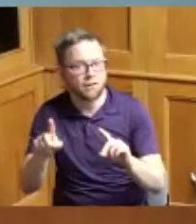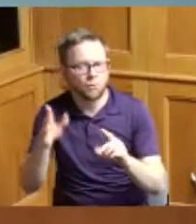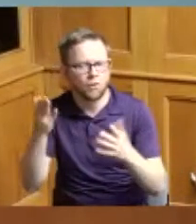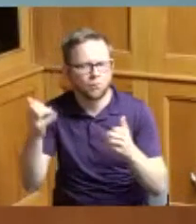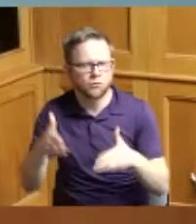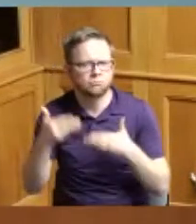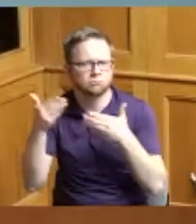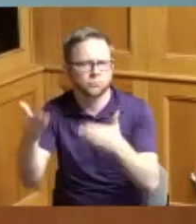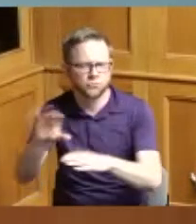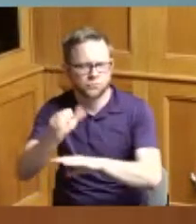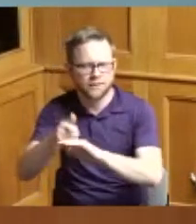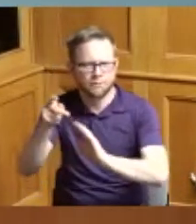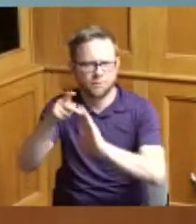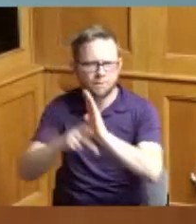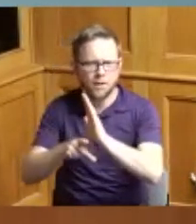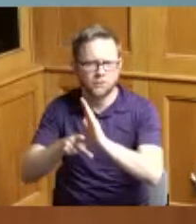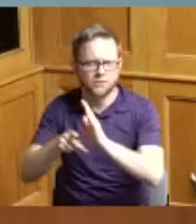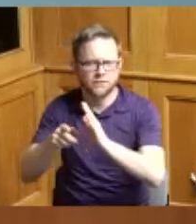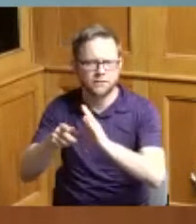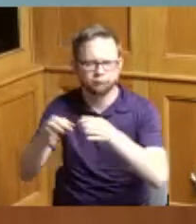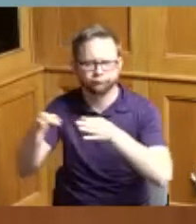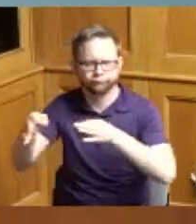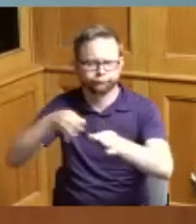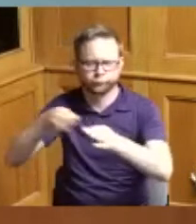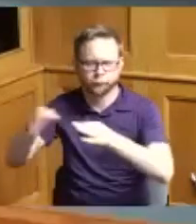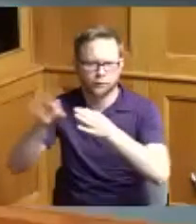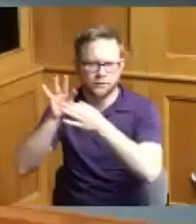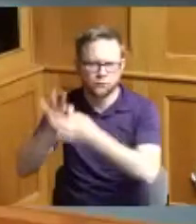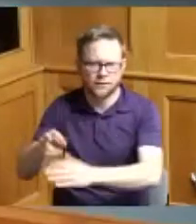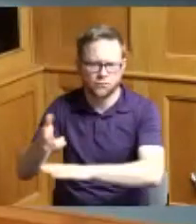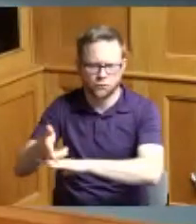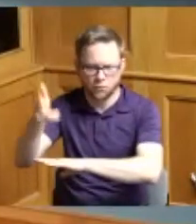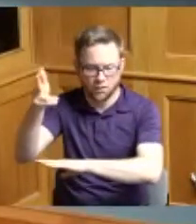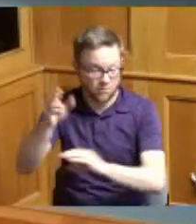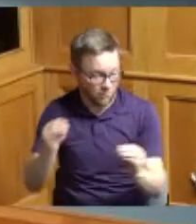direction for the Findlay Market garage thank you any further discussion on by league one